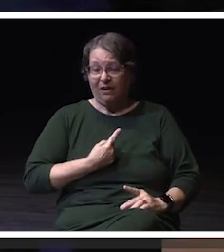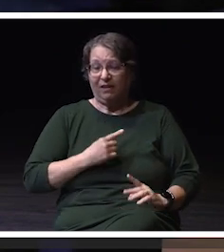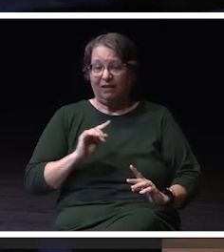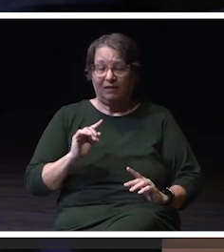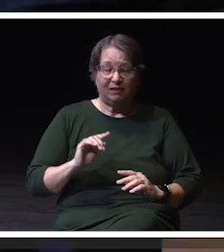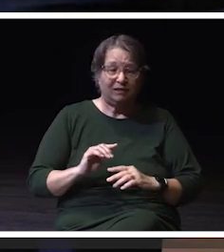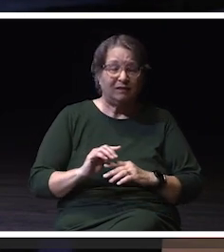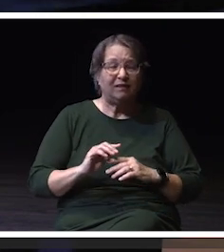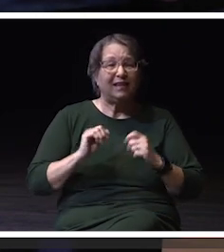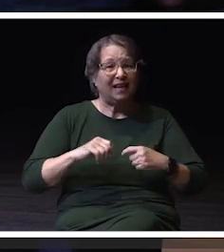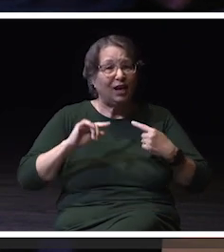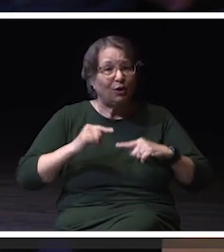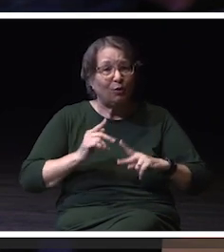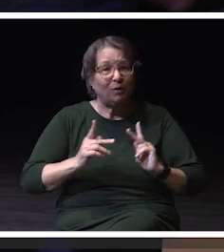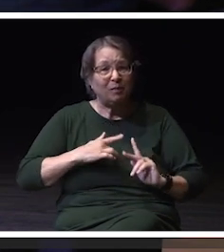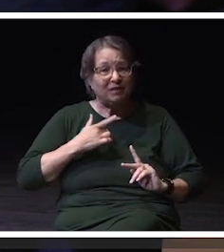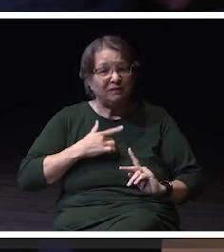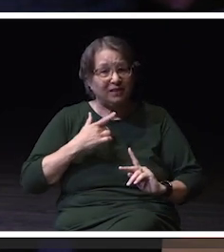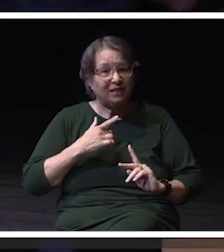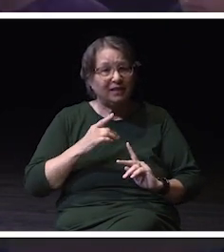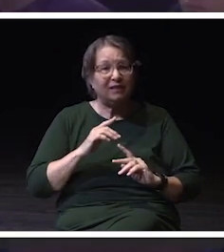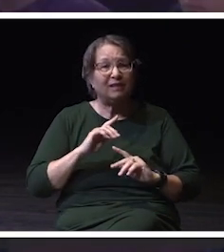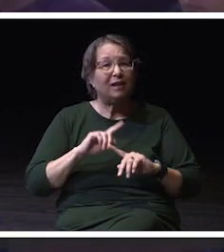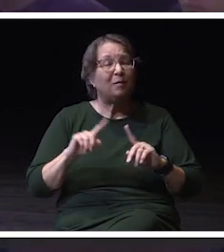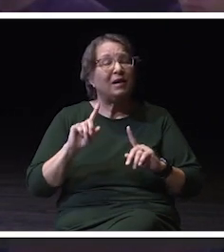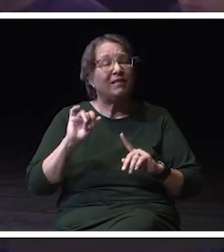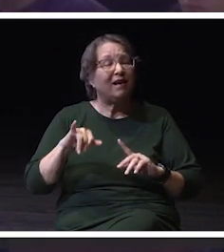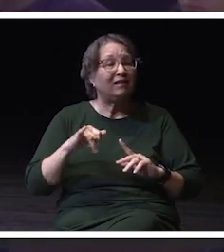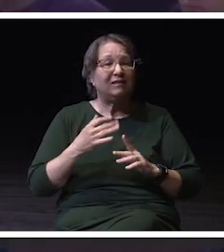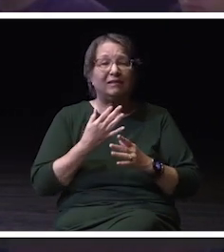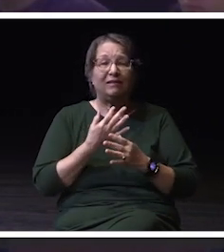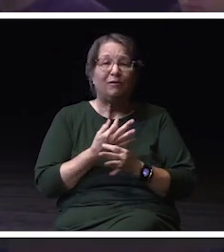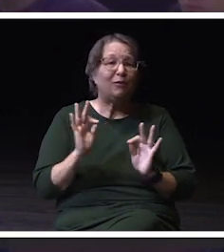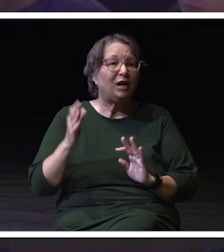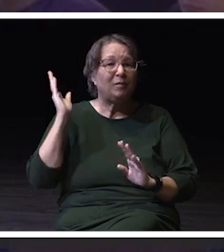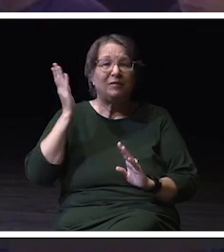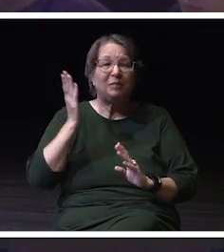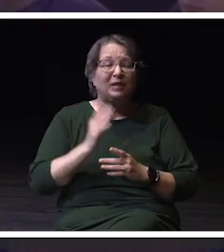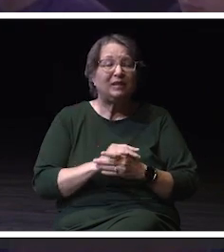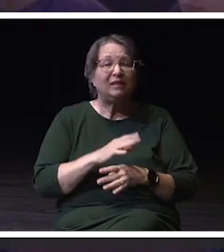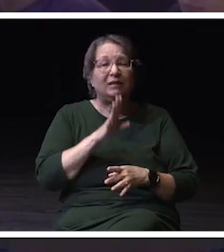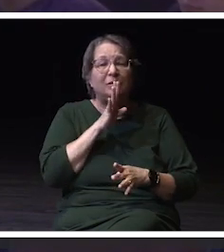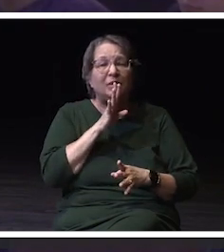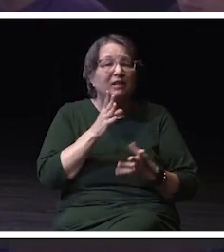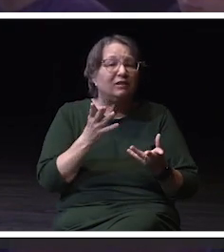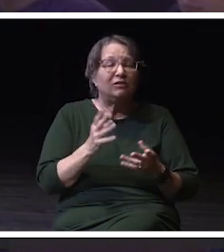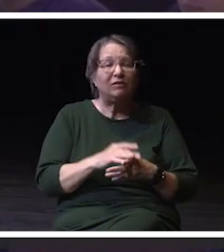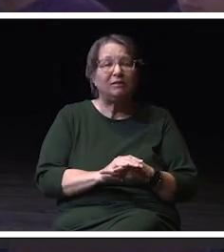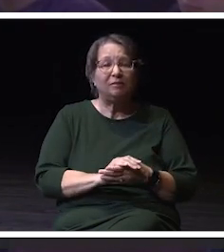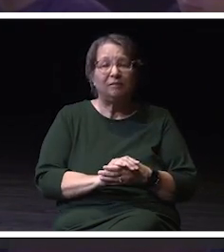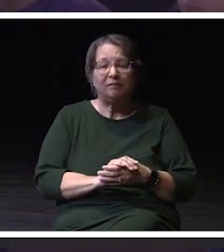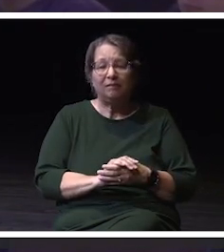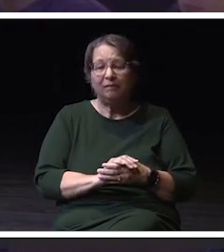but that's part of the freedom of expression that we have to support. So what we can ask from our students, staff and faculty, first